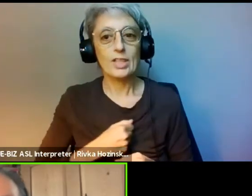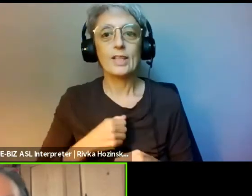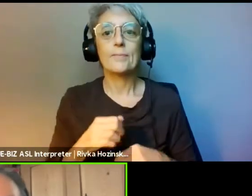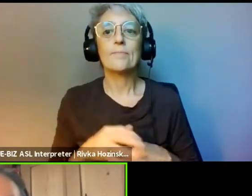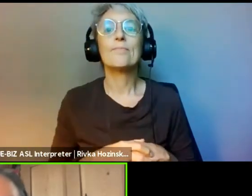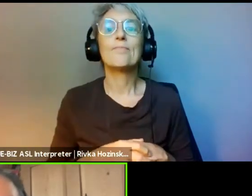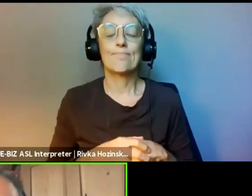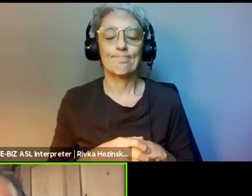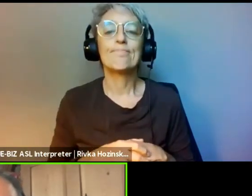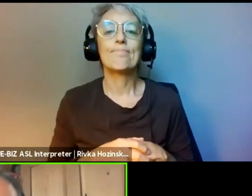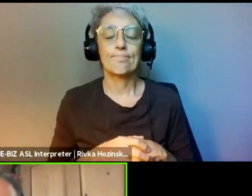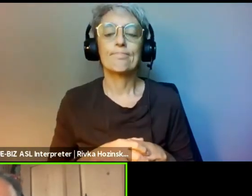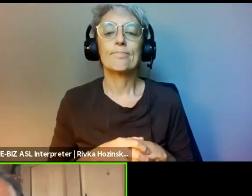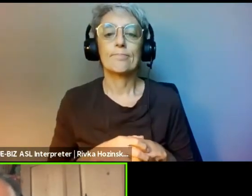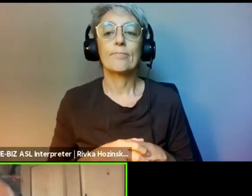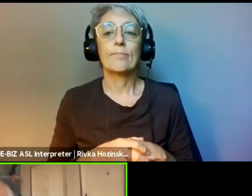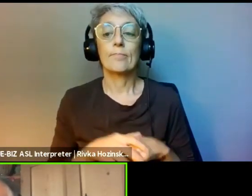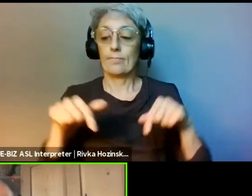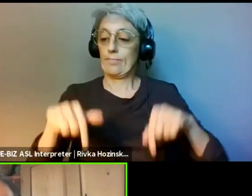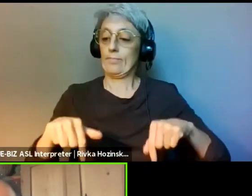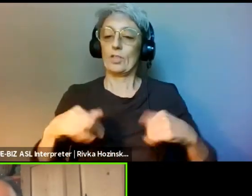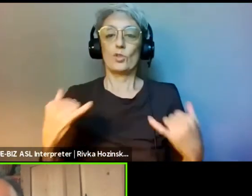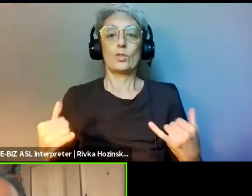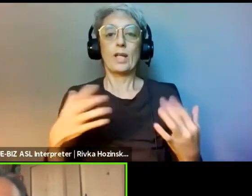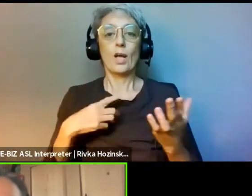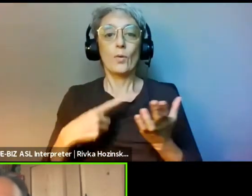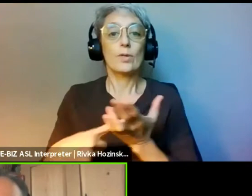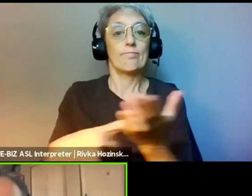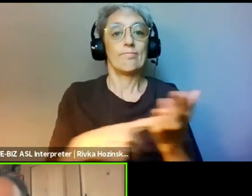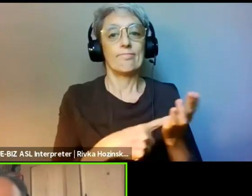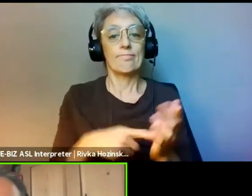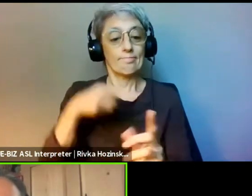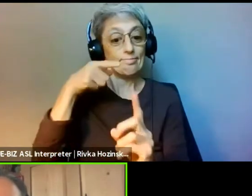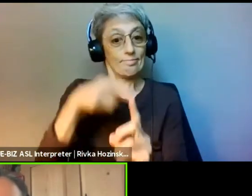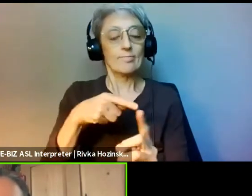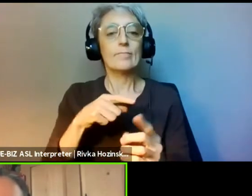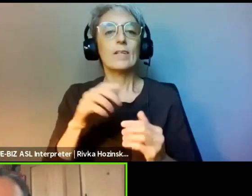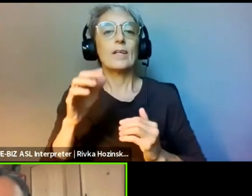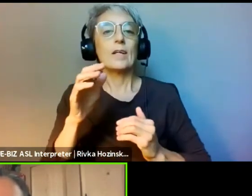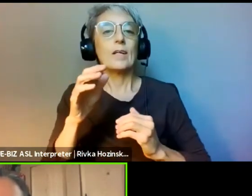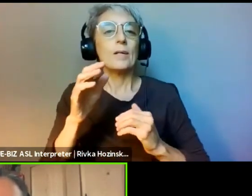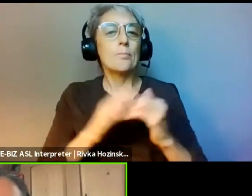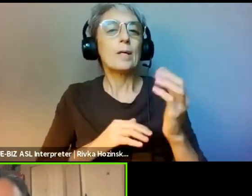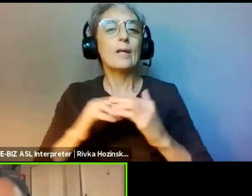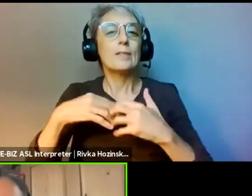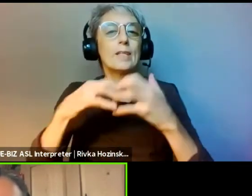Thank you for your gift of your music, medicine, and all forms of medicine